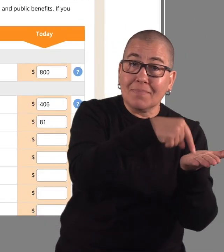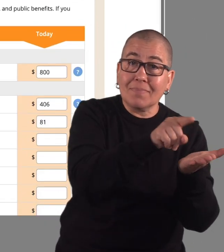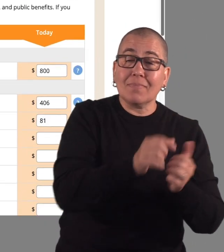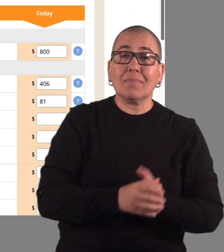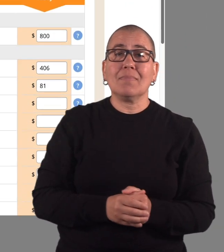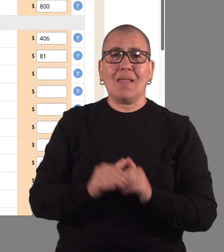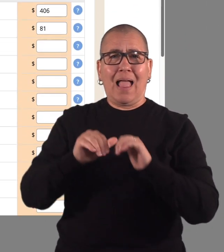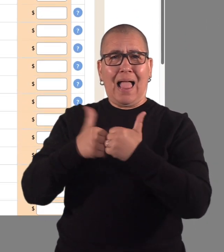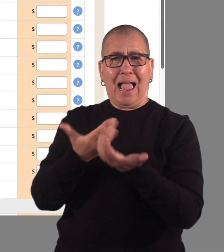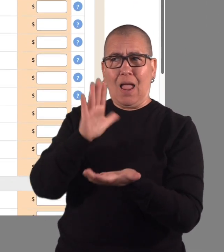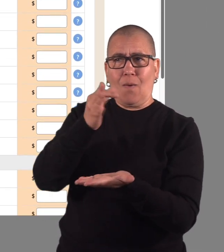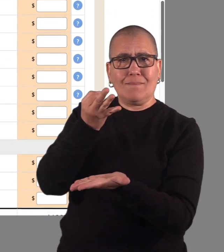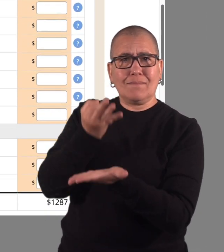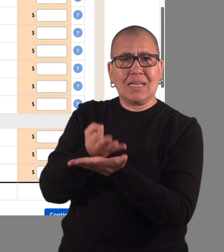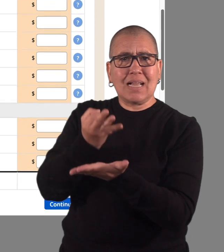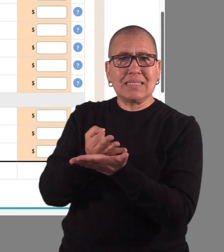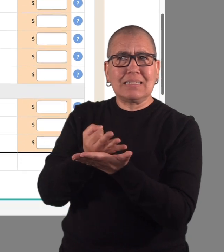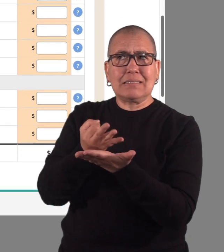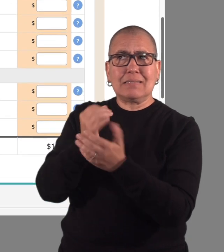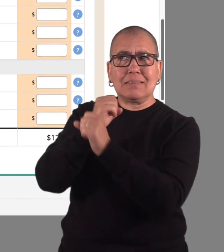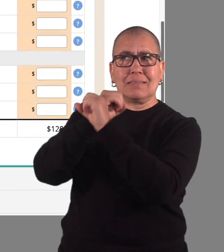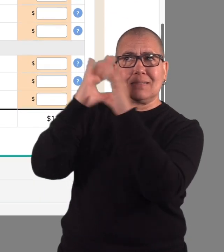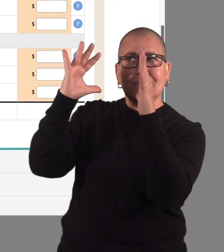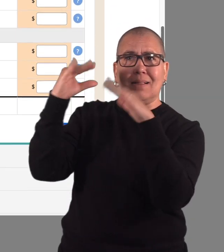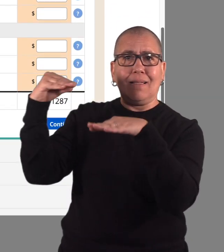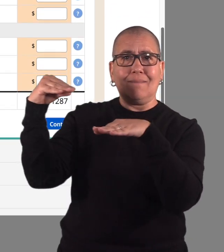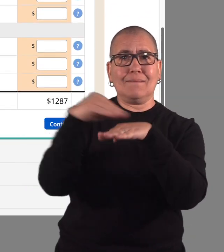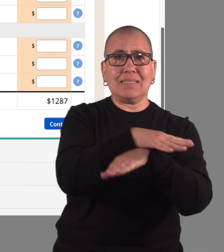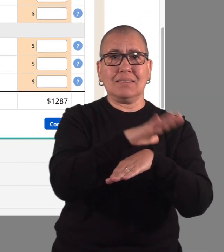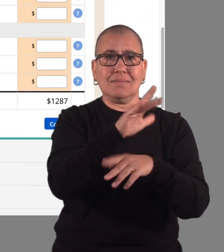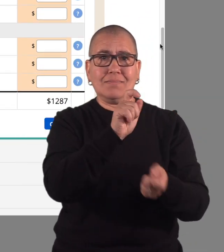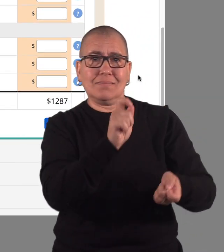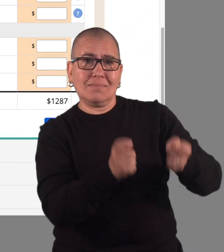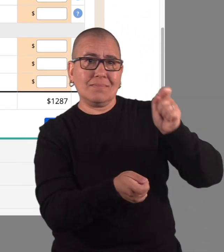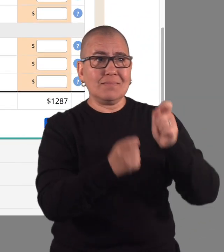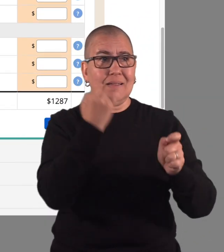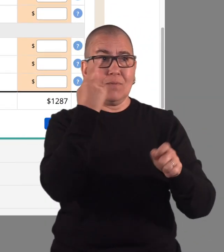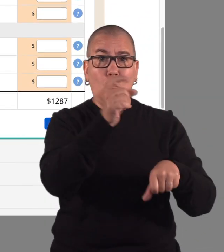and how your financial picture might change when you work